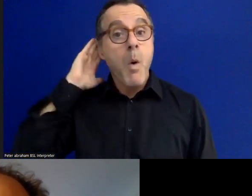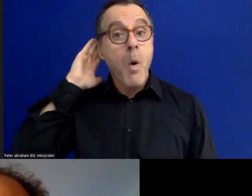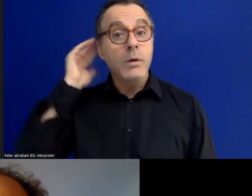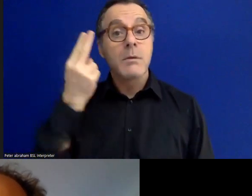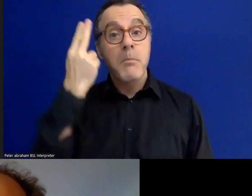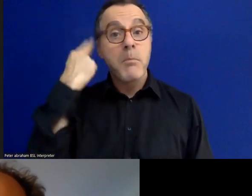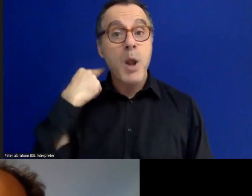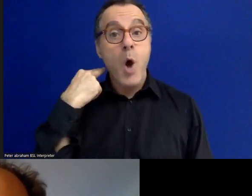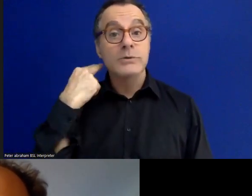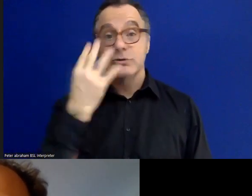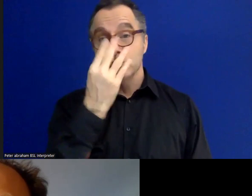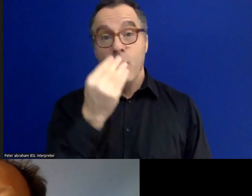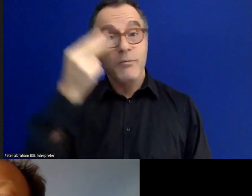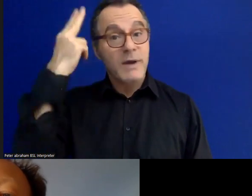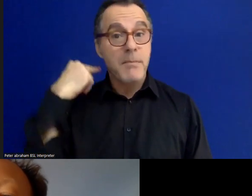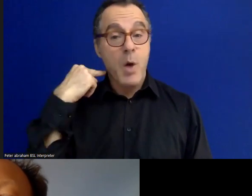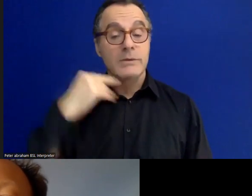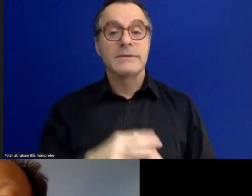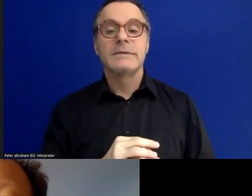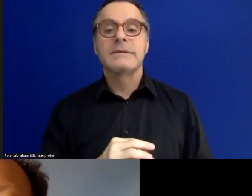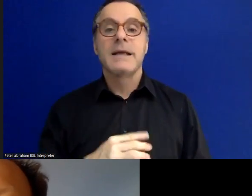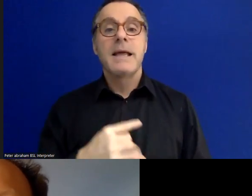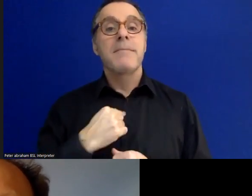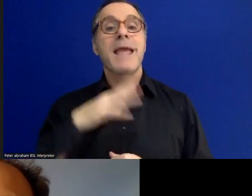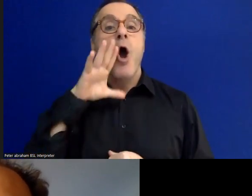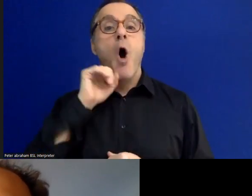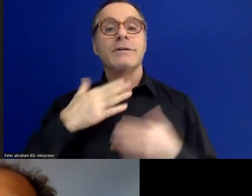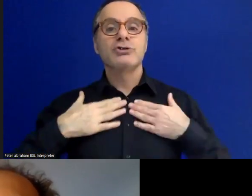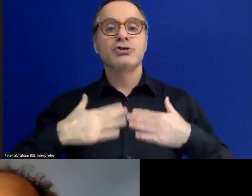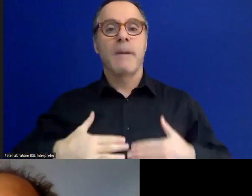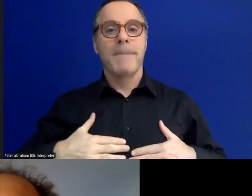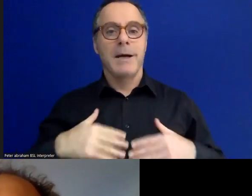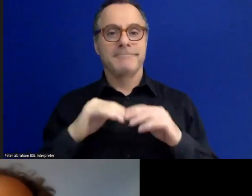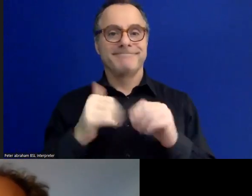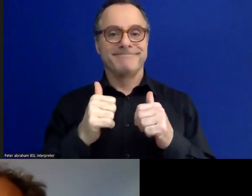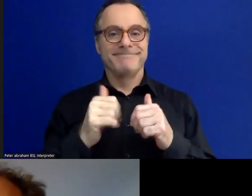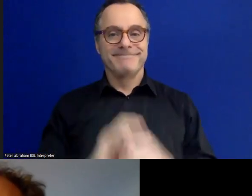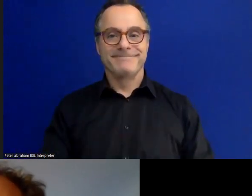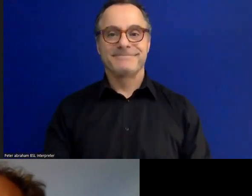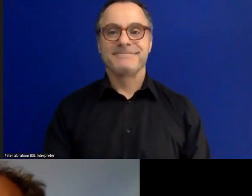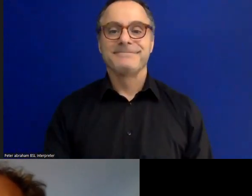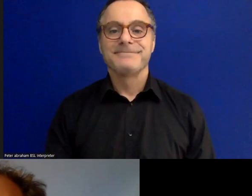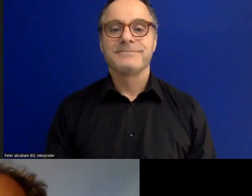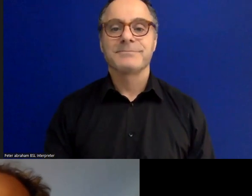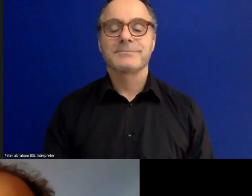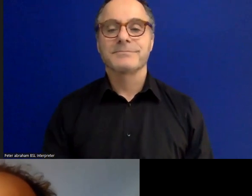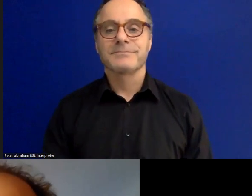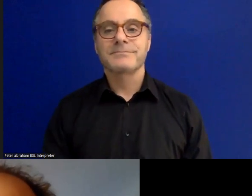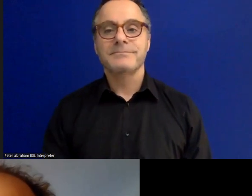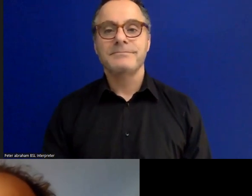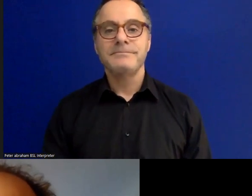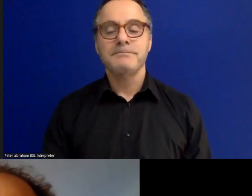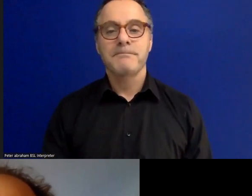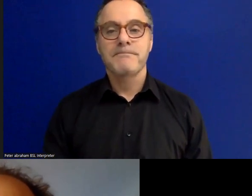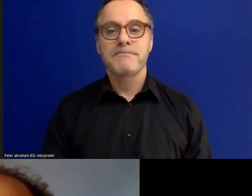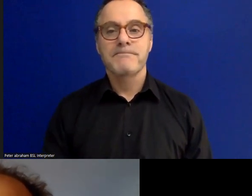which you can't see on zoom, and I'm wearing an orange jumper. Yes, so as Charlotte introduced